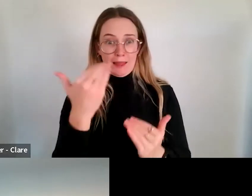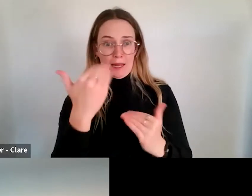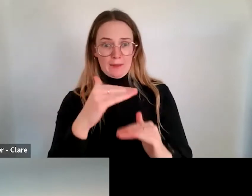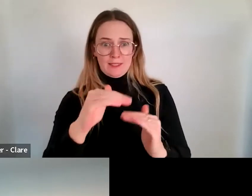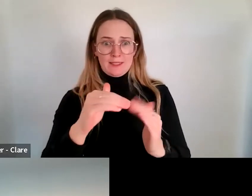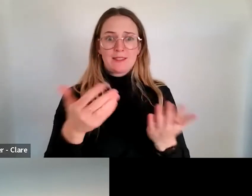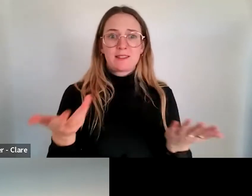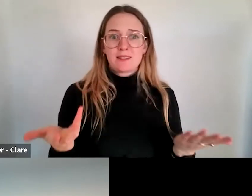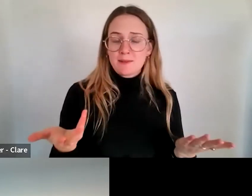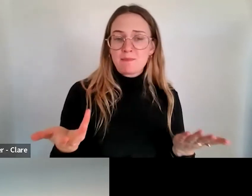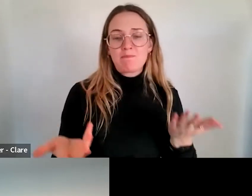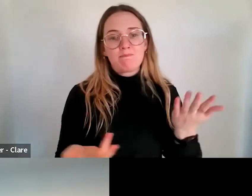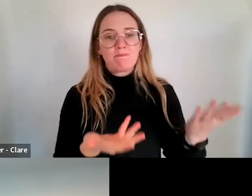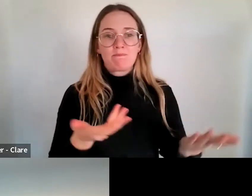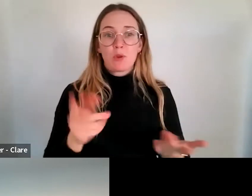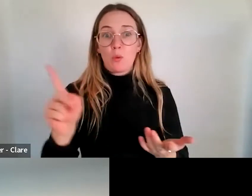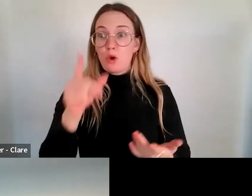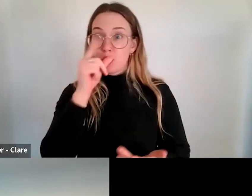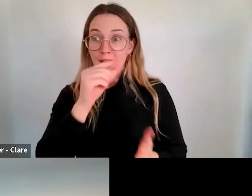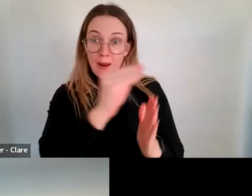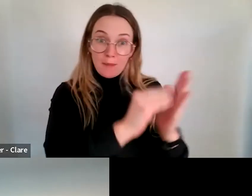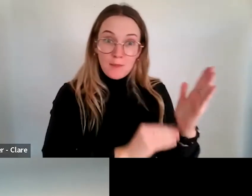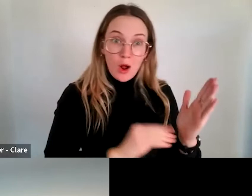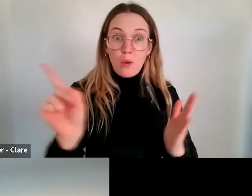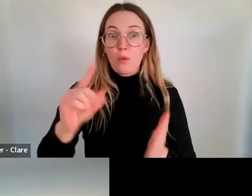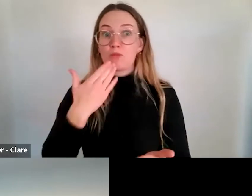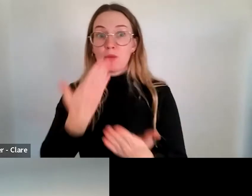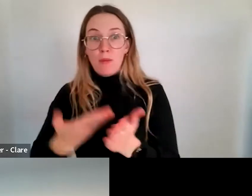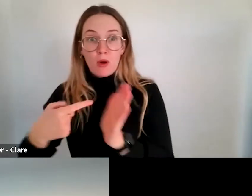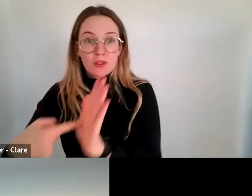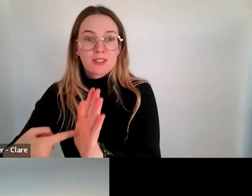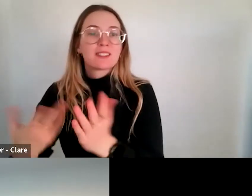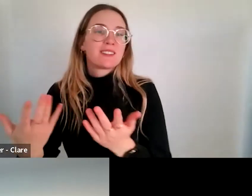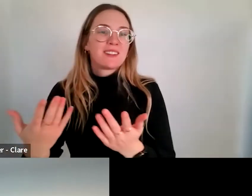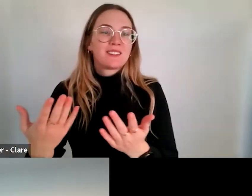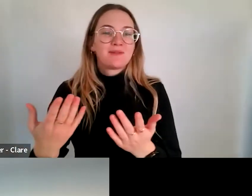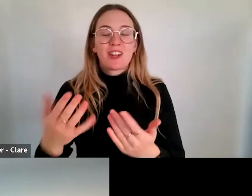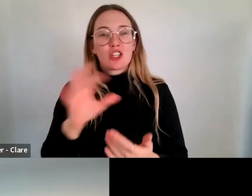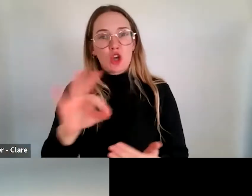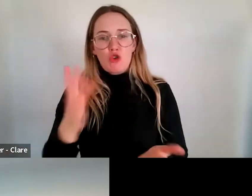probable significance is sort of only limited by imagination. So we really do